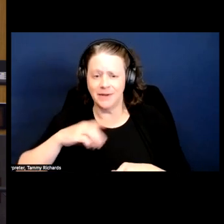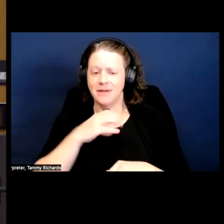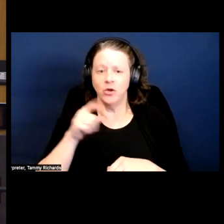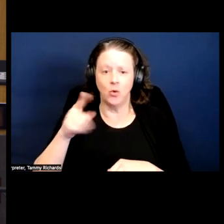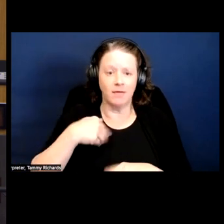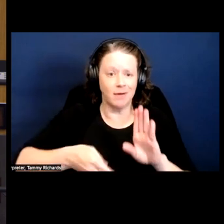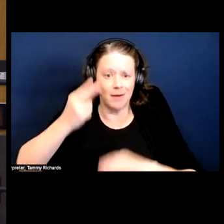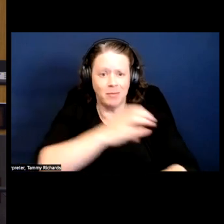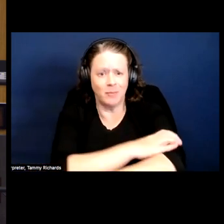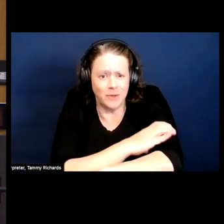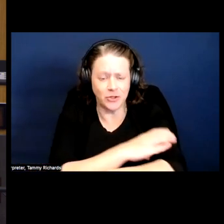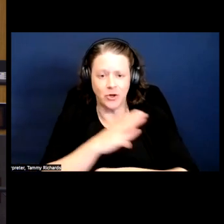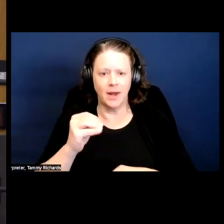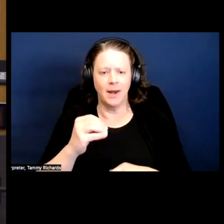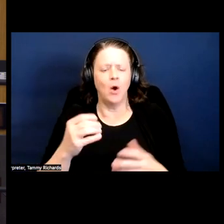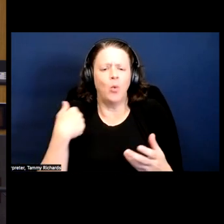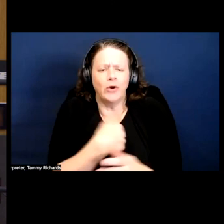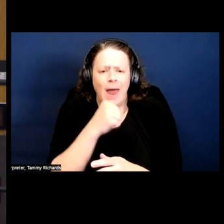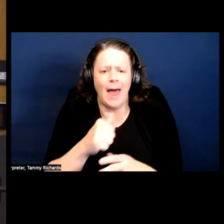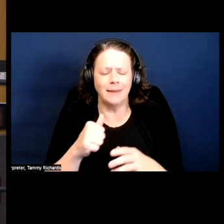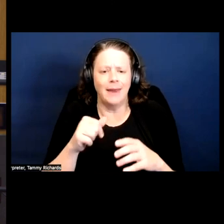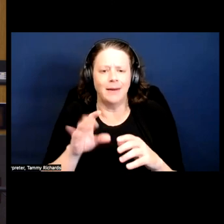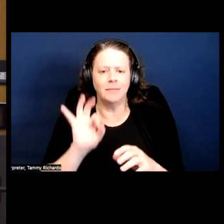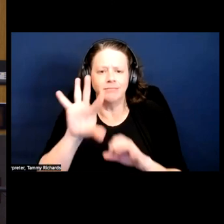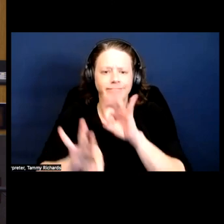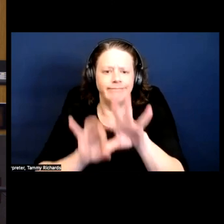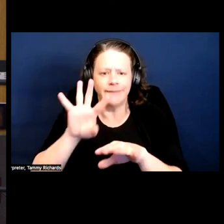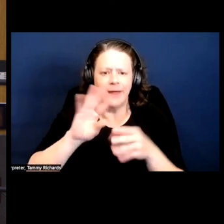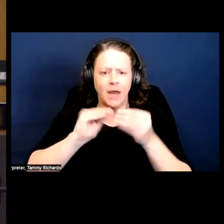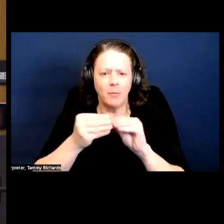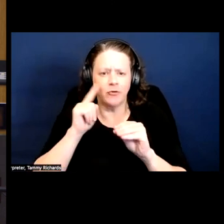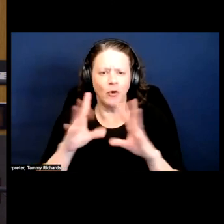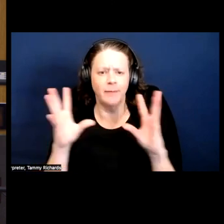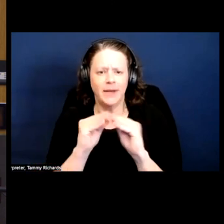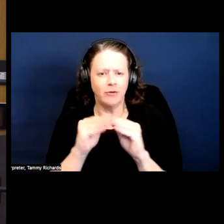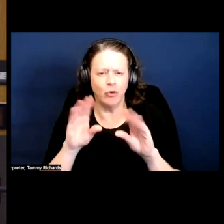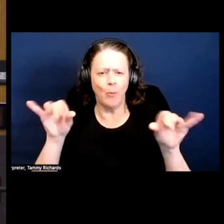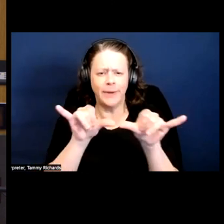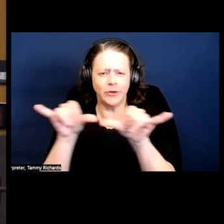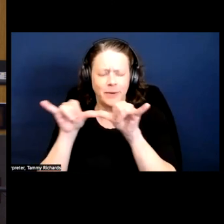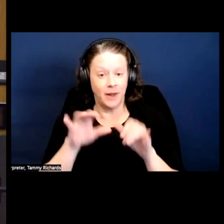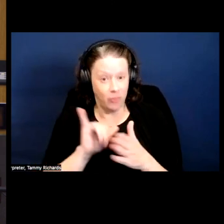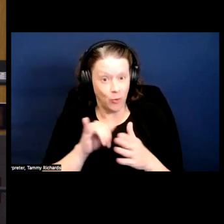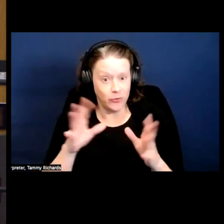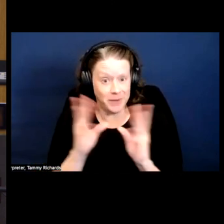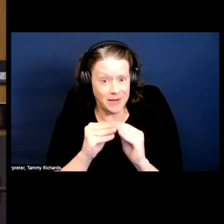not, like, measuring my sugar, we're not, like, putting out numbers for the meetings. The meetings are supposed to be confidential.